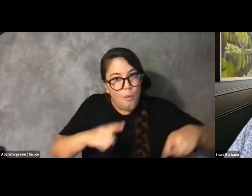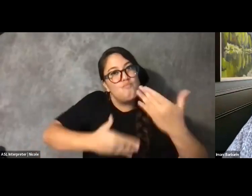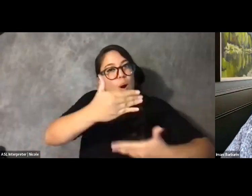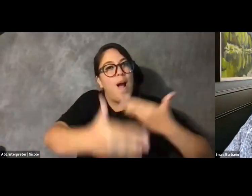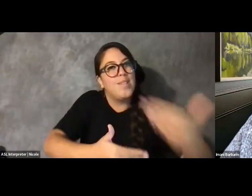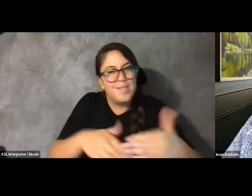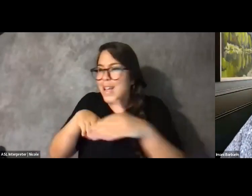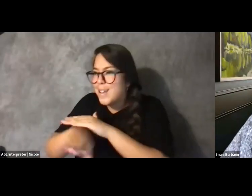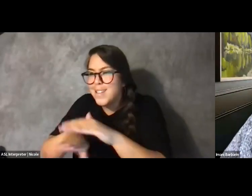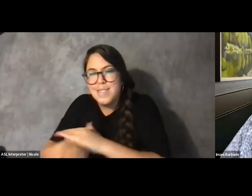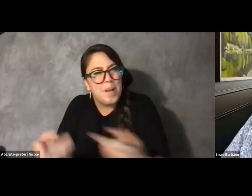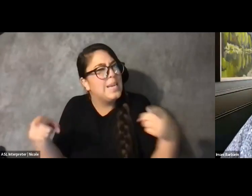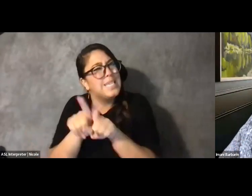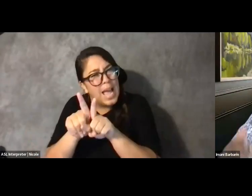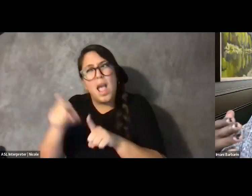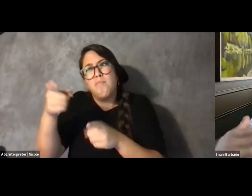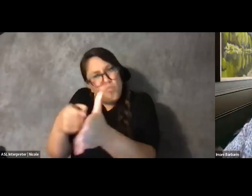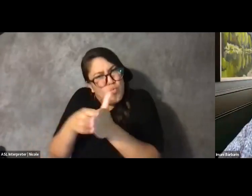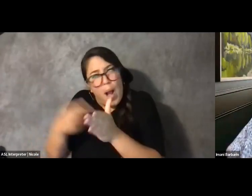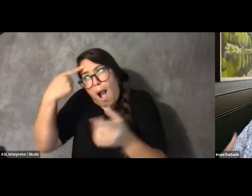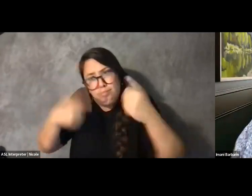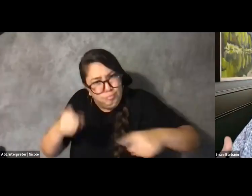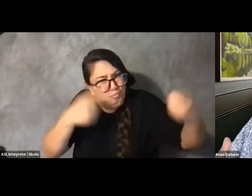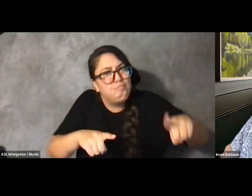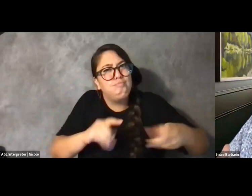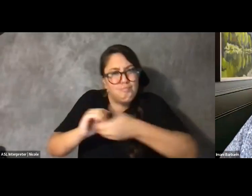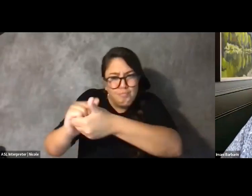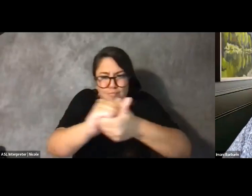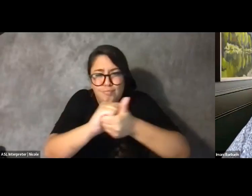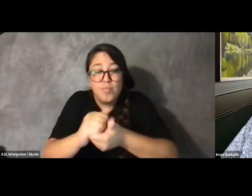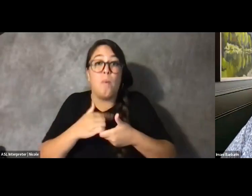And I want everybody in this room or in this digital room to remember